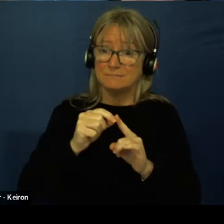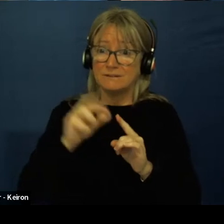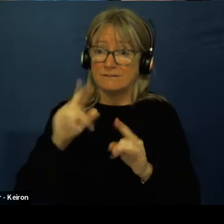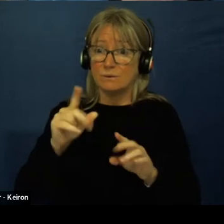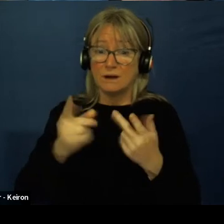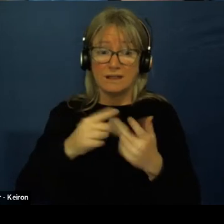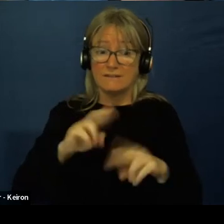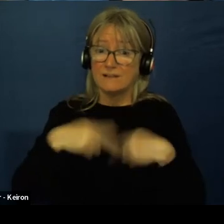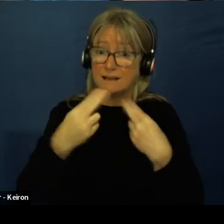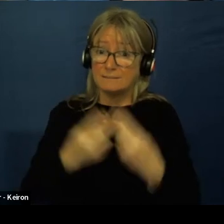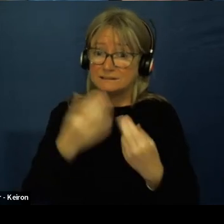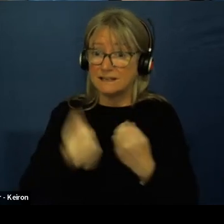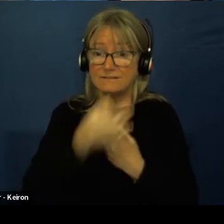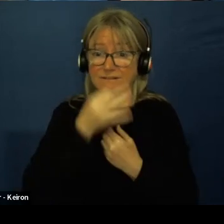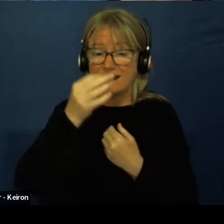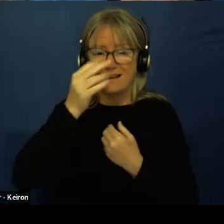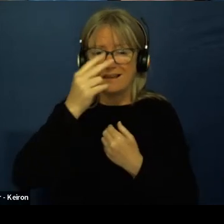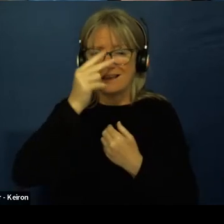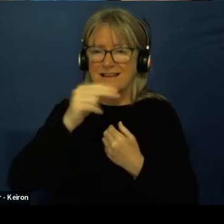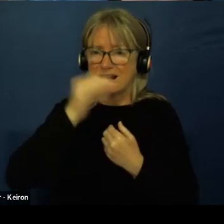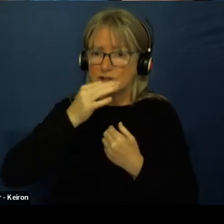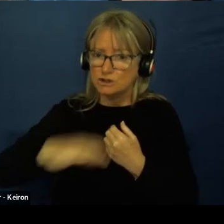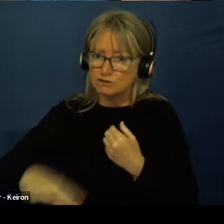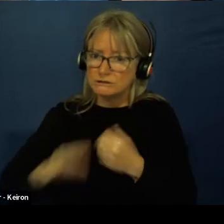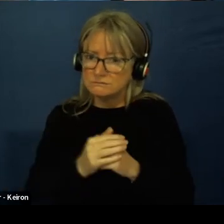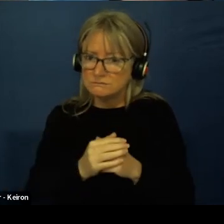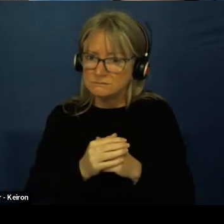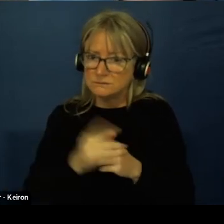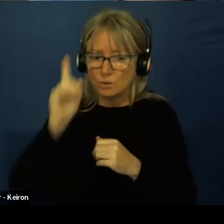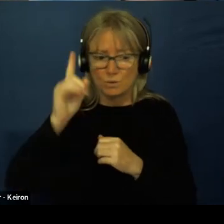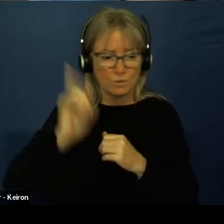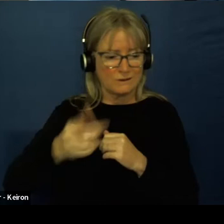What do you want to think about when they're preparing for school.